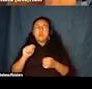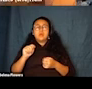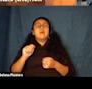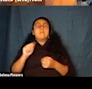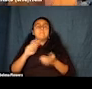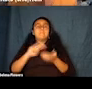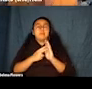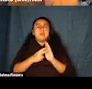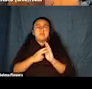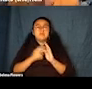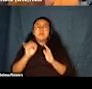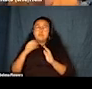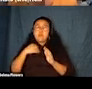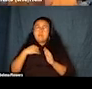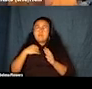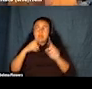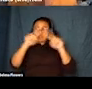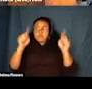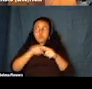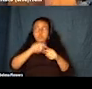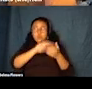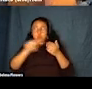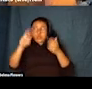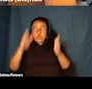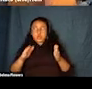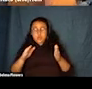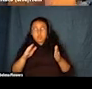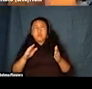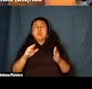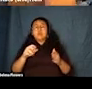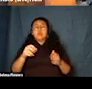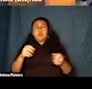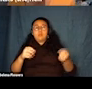Your screen reader can want to talk at you every time something comes in the chat so it can be really overwhelm.